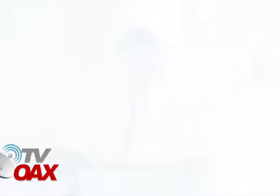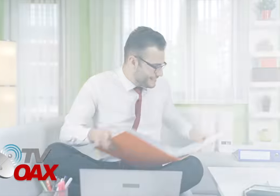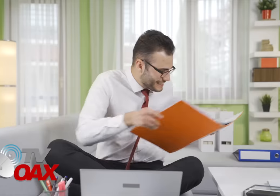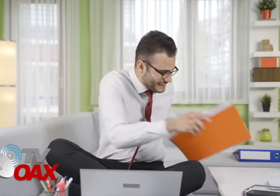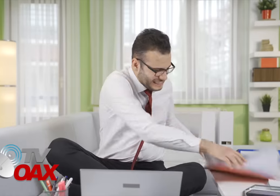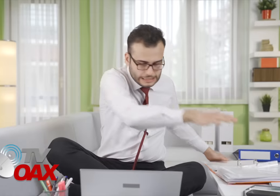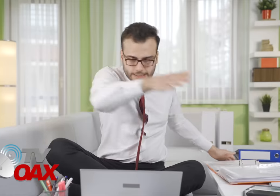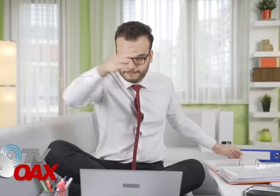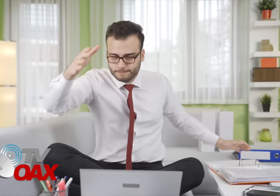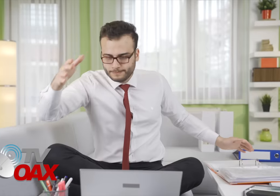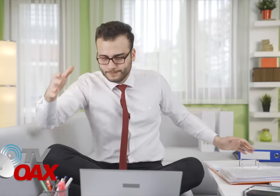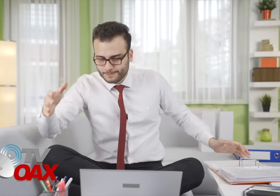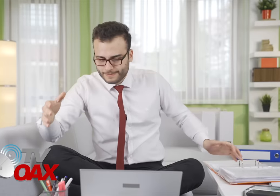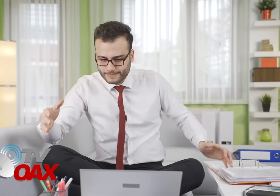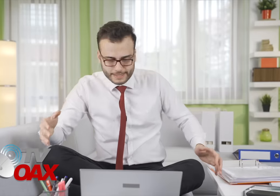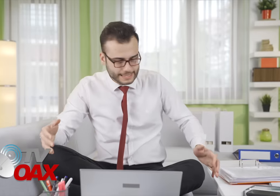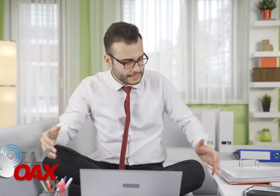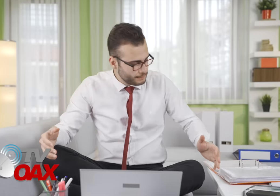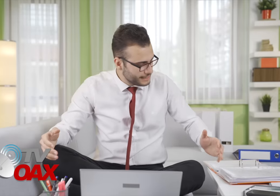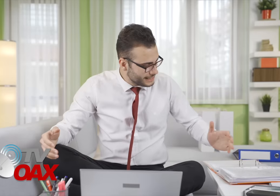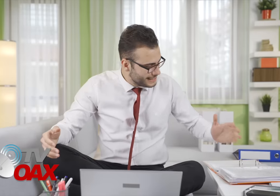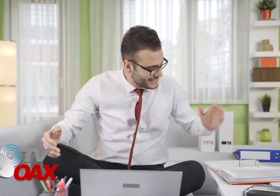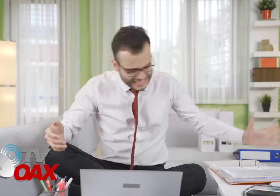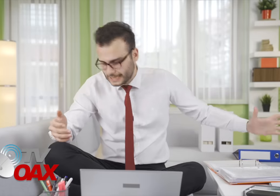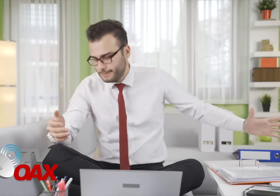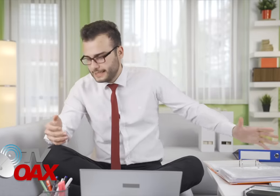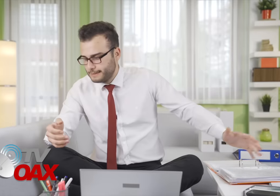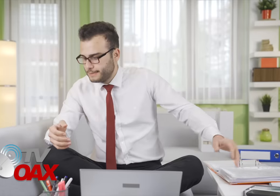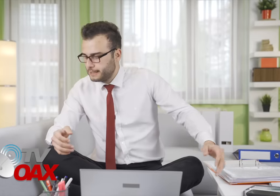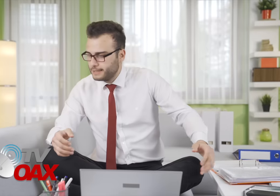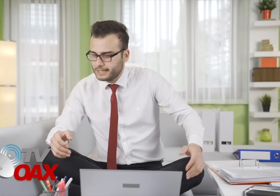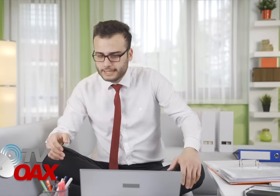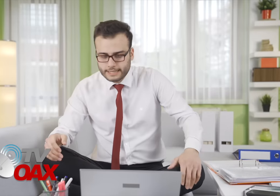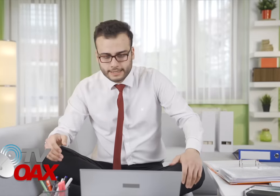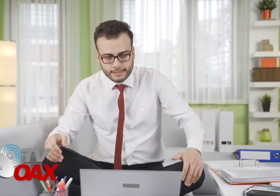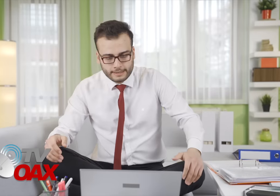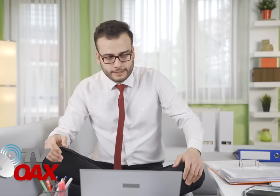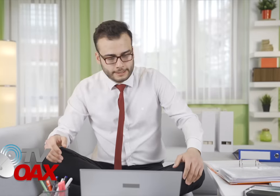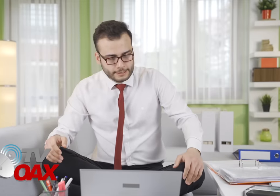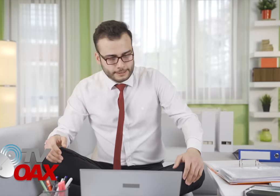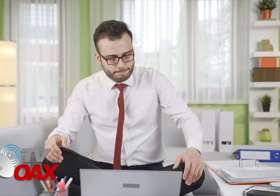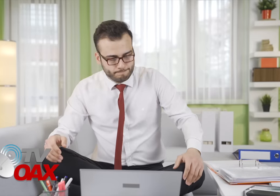private businessmen do not like it because they will no longer be able to steal with full hands as they did